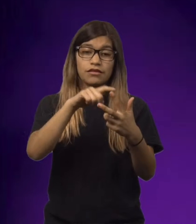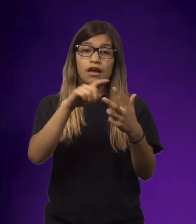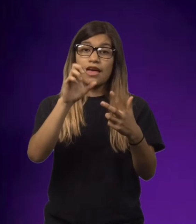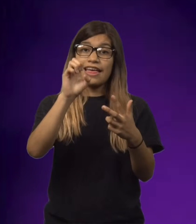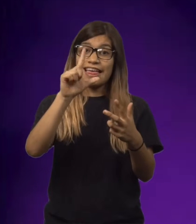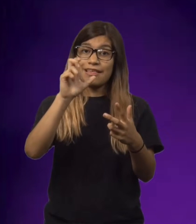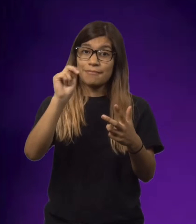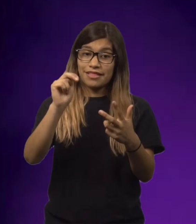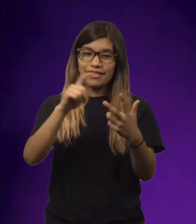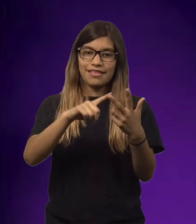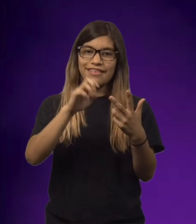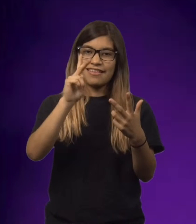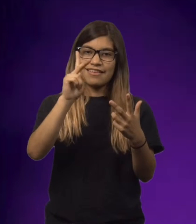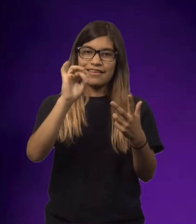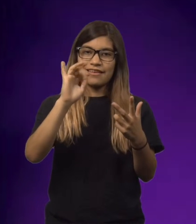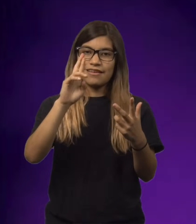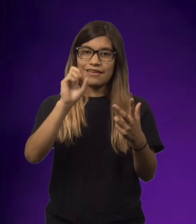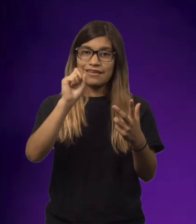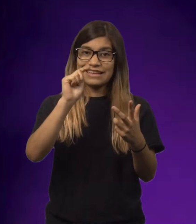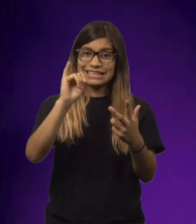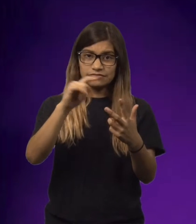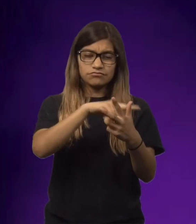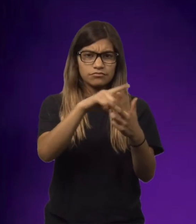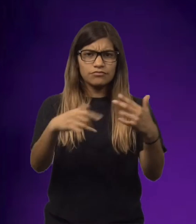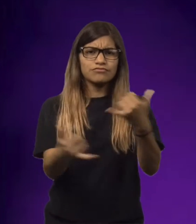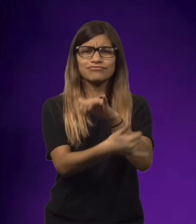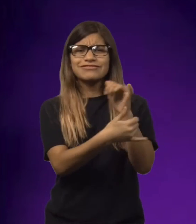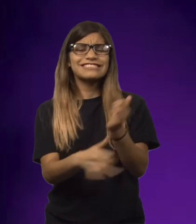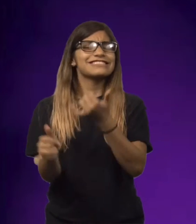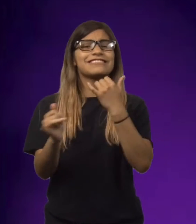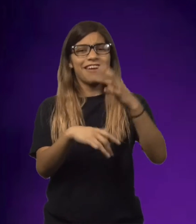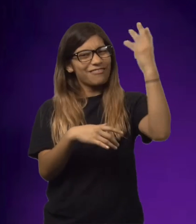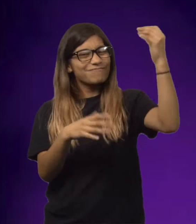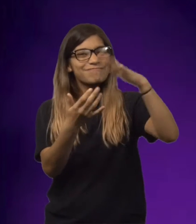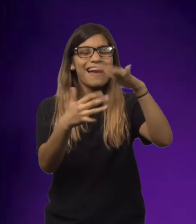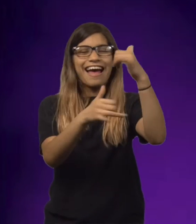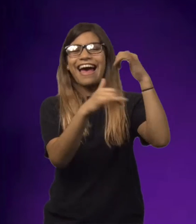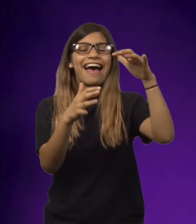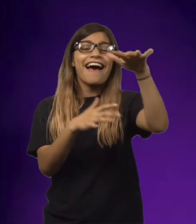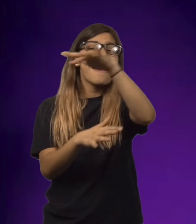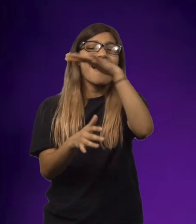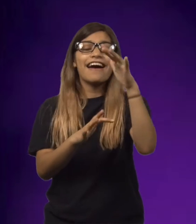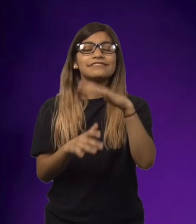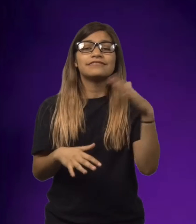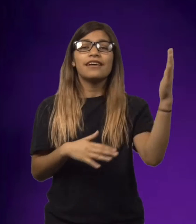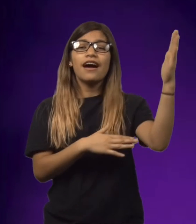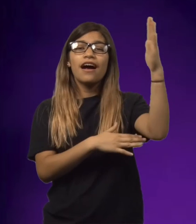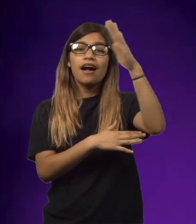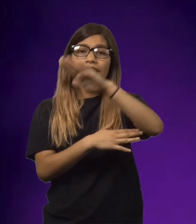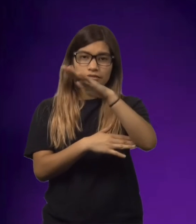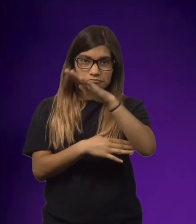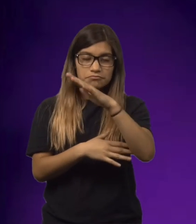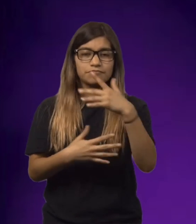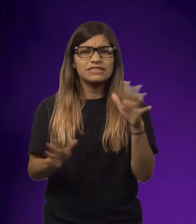Annemarie, Ellen, and Kirsti, they were outside playing and having a great time